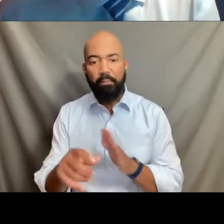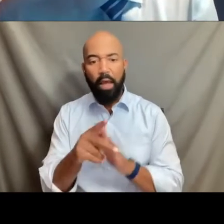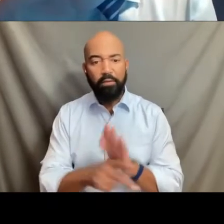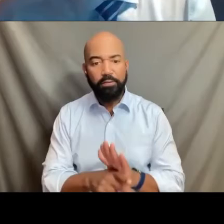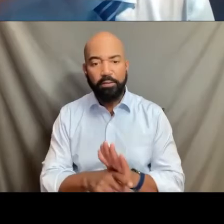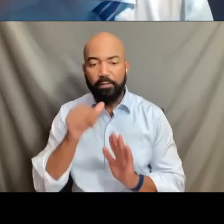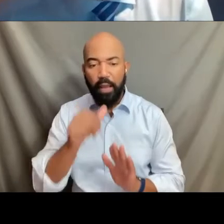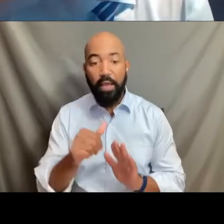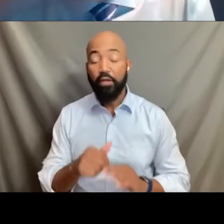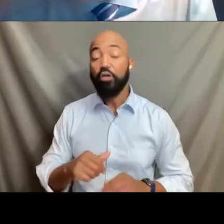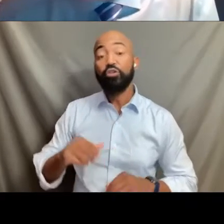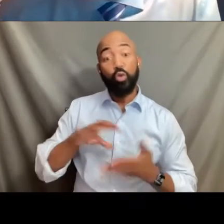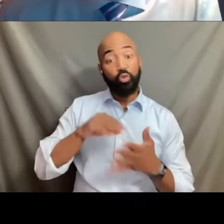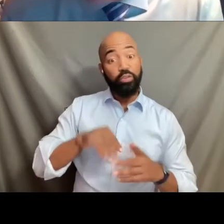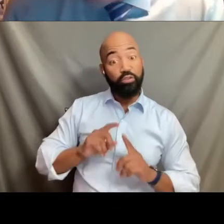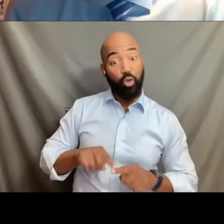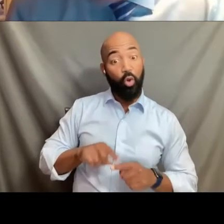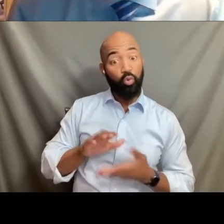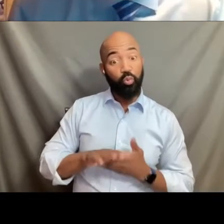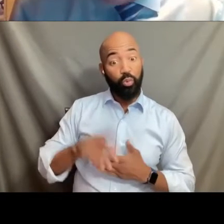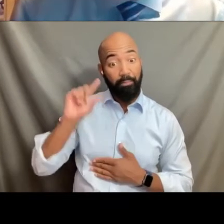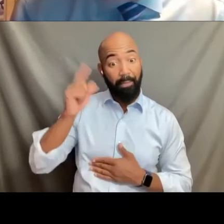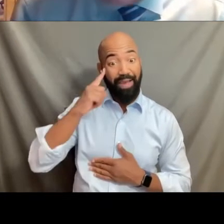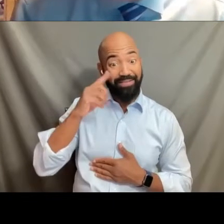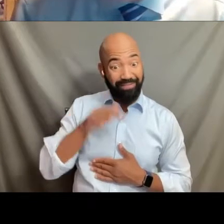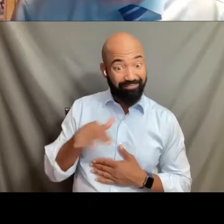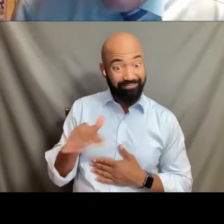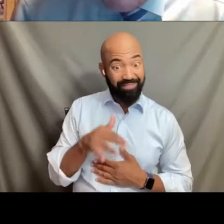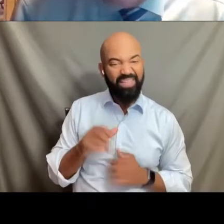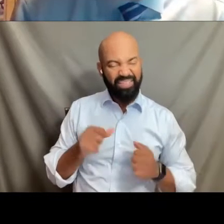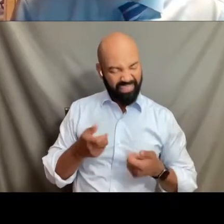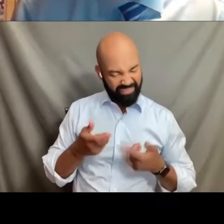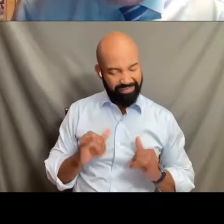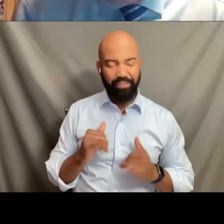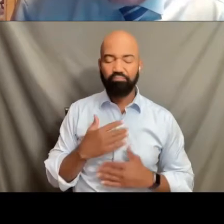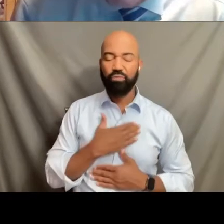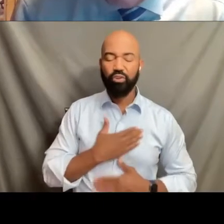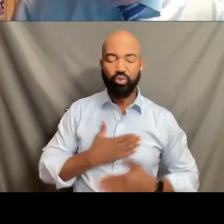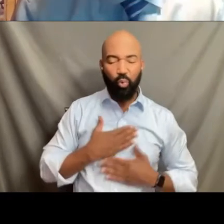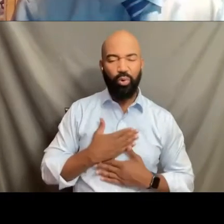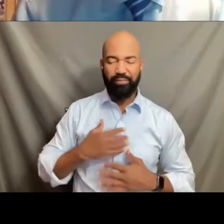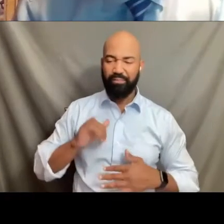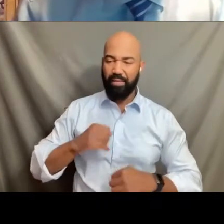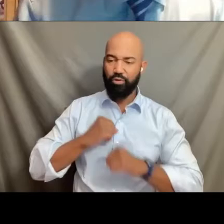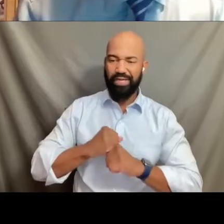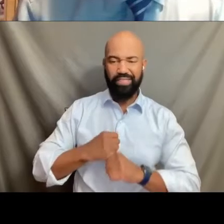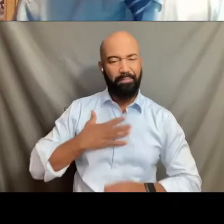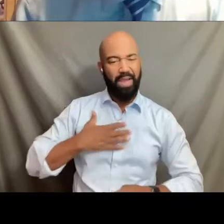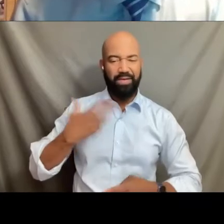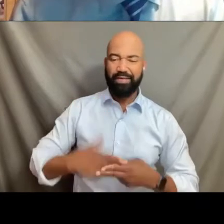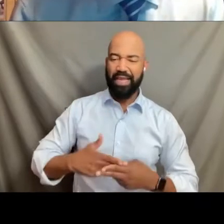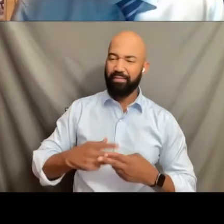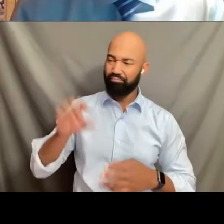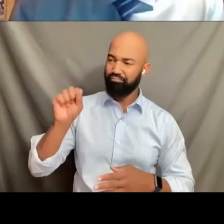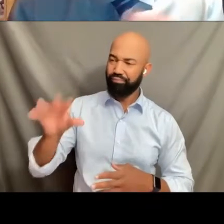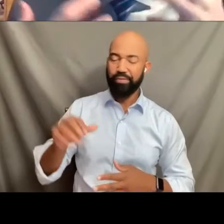in the Madison Metropolitan School District can in fact still enjoy this protection and do not have to dis,